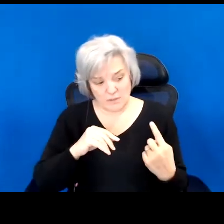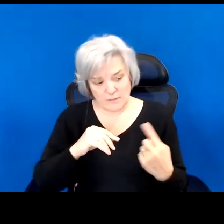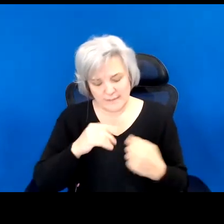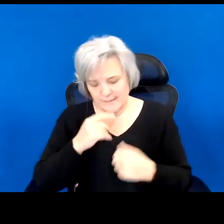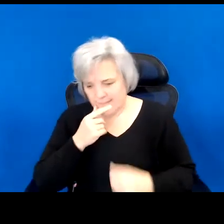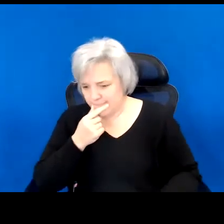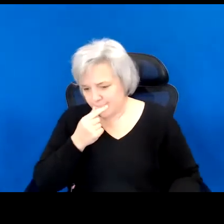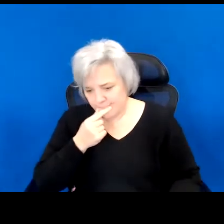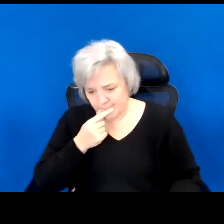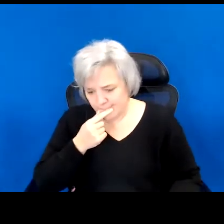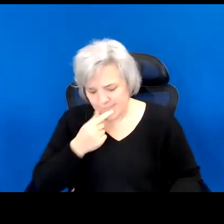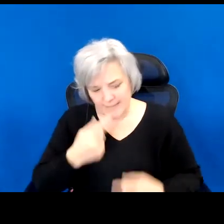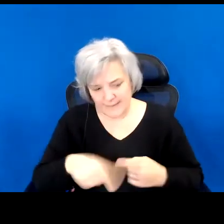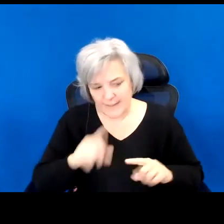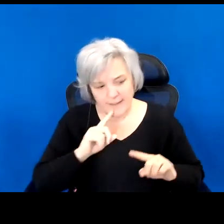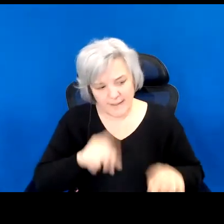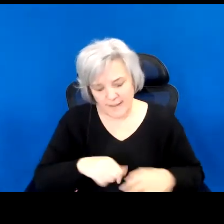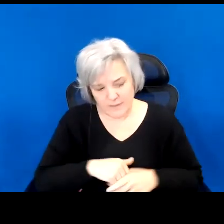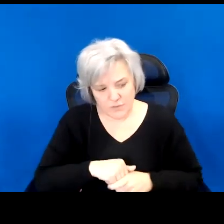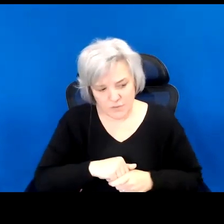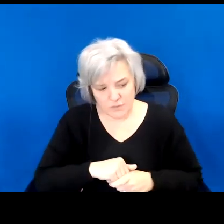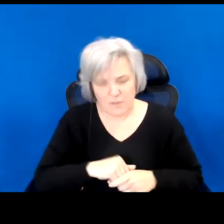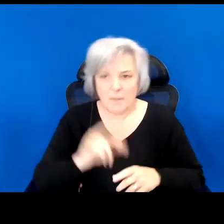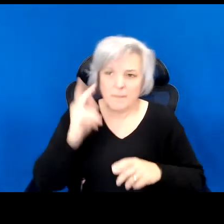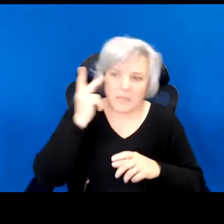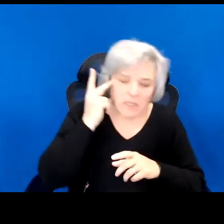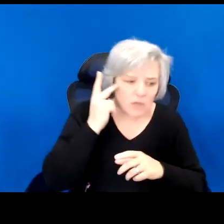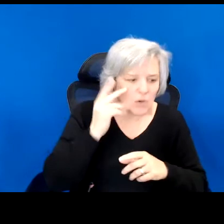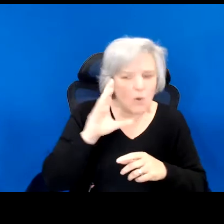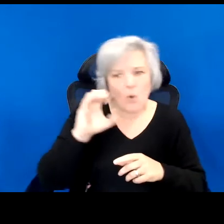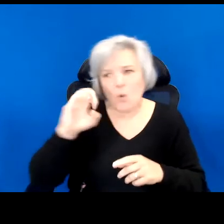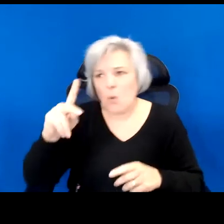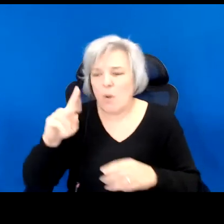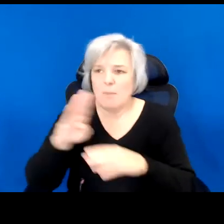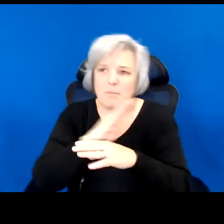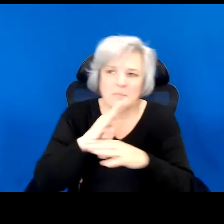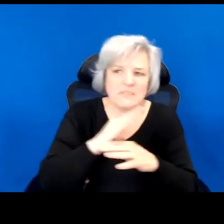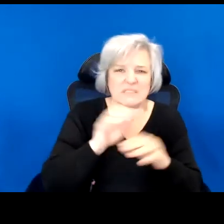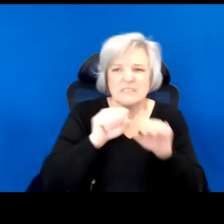Against political and corporate systems that are plunging us full speed towards total ecological